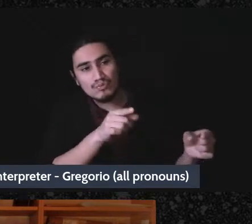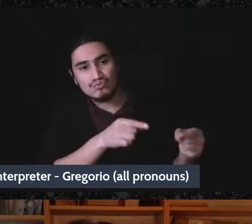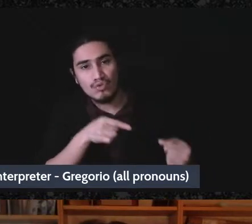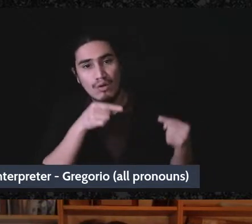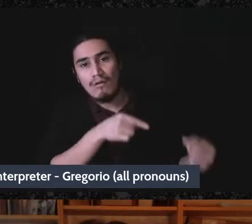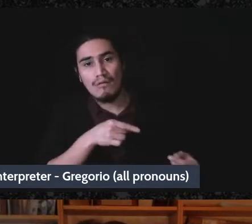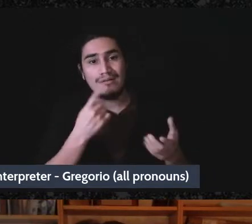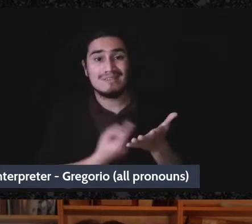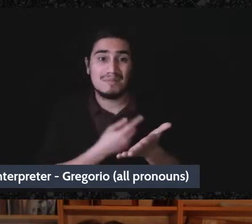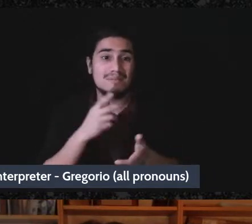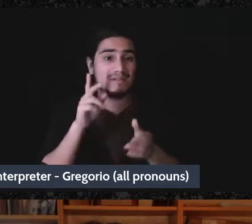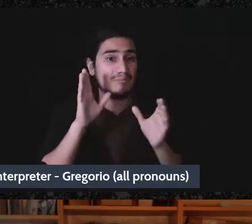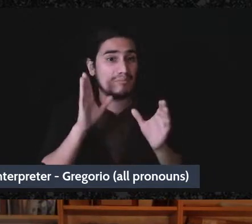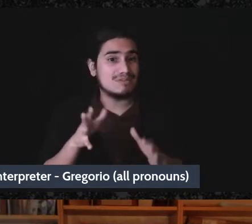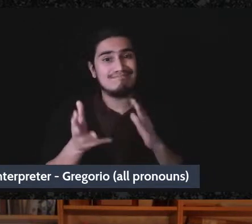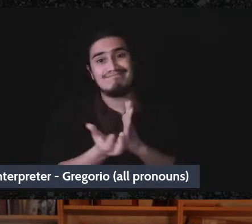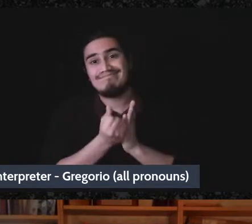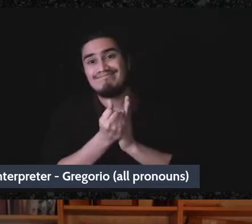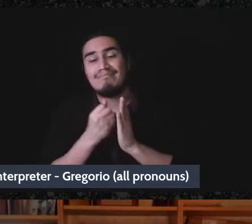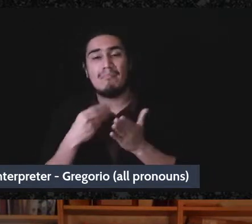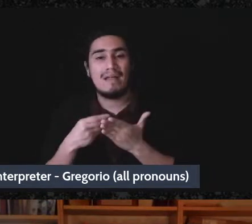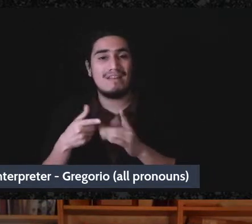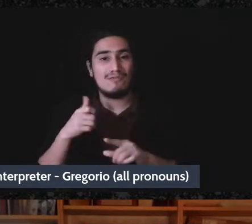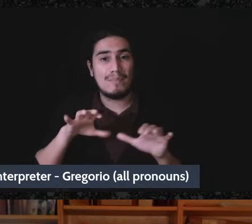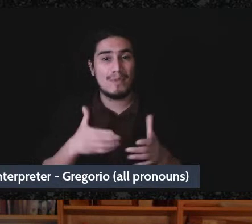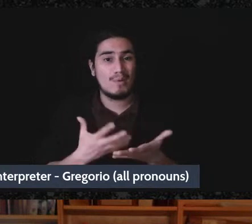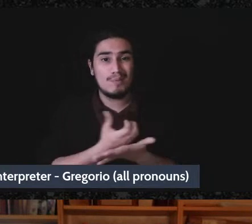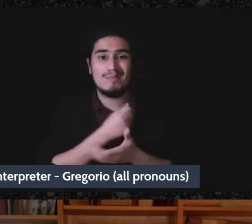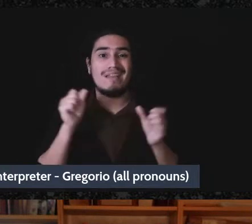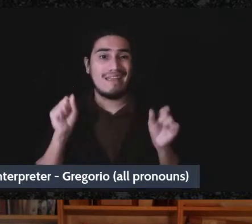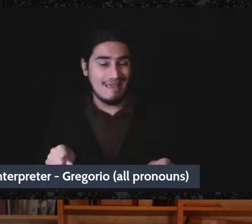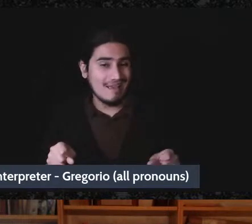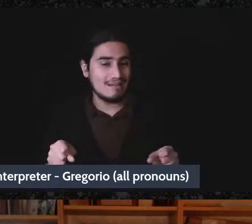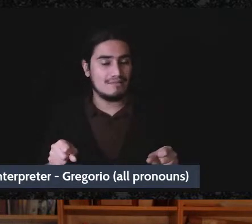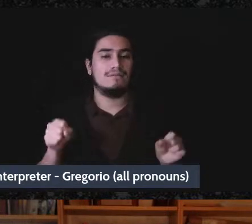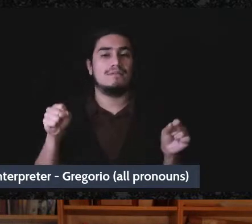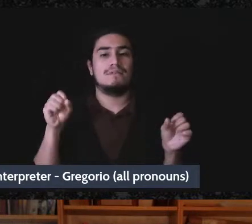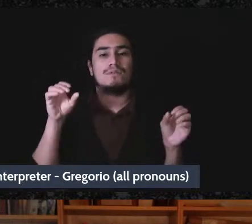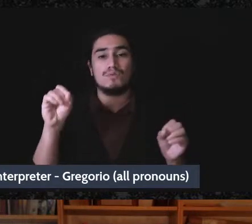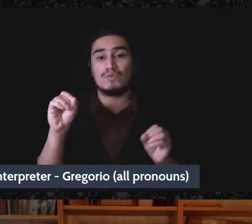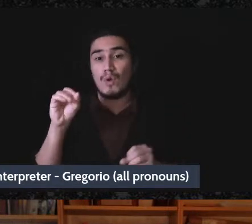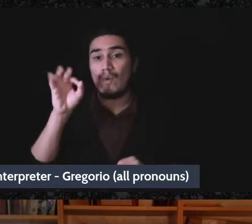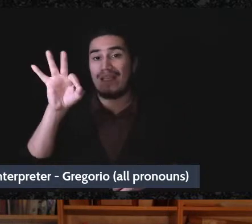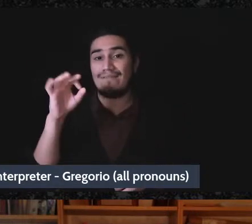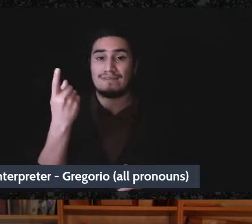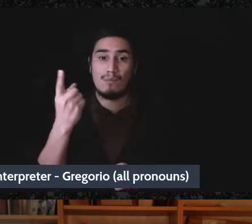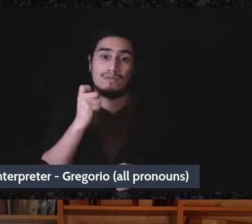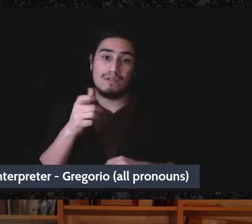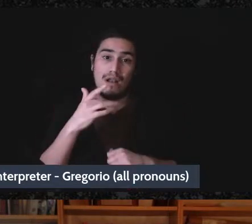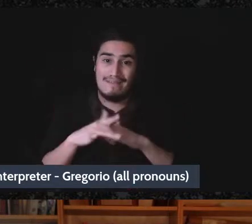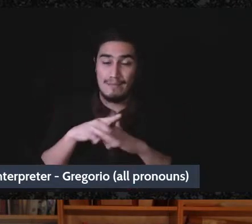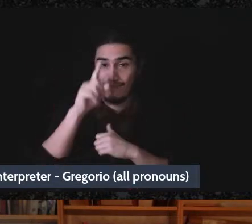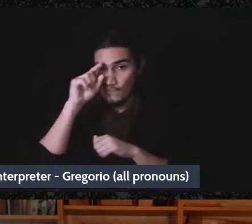the money from the group, and so that if somebody becomes unavailable to the group we can't no